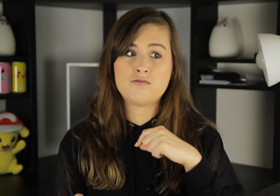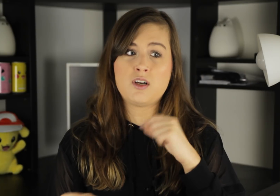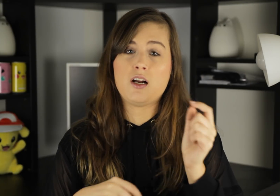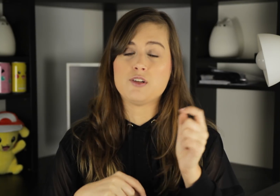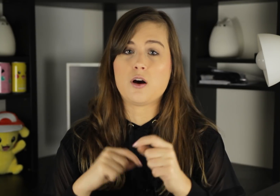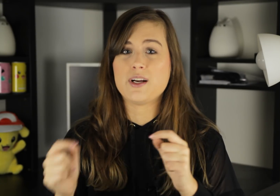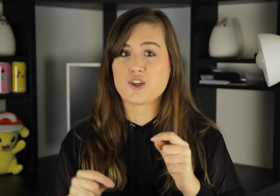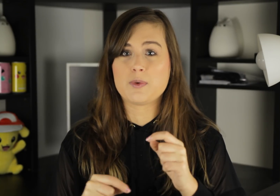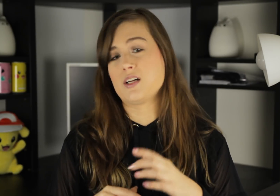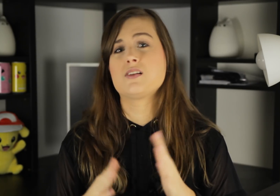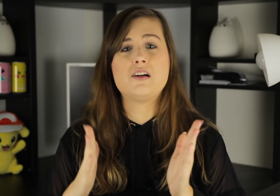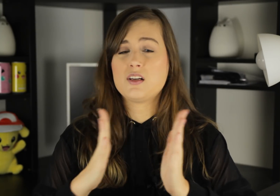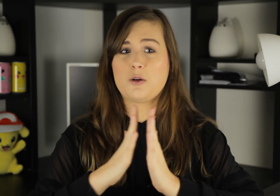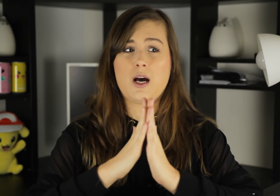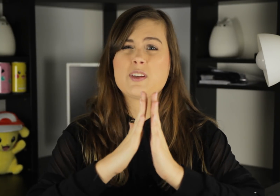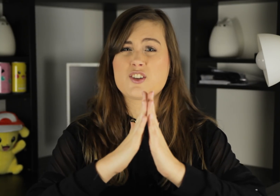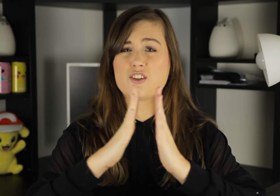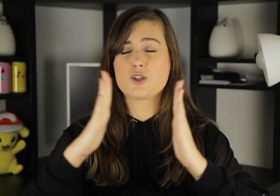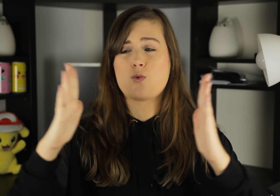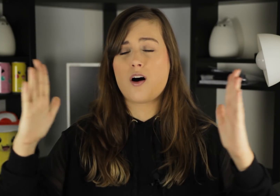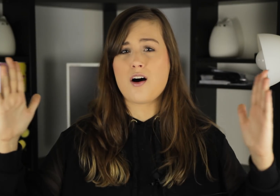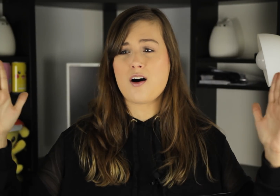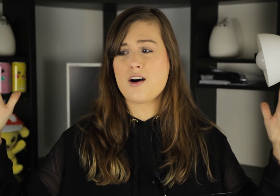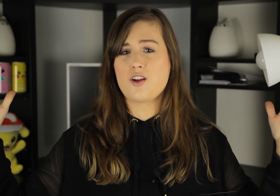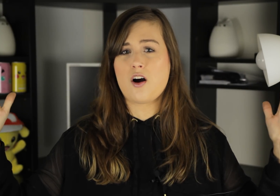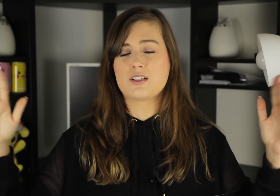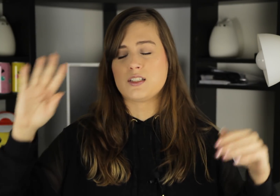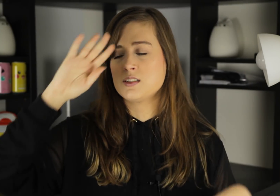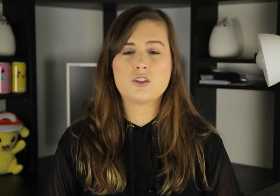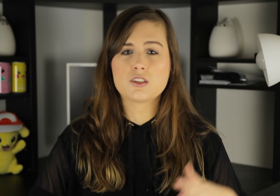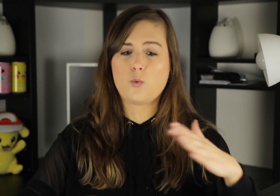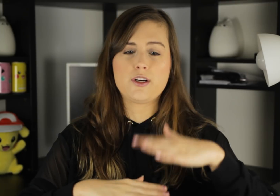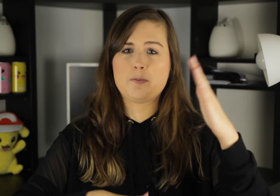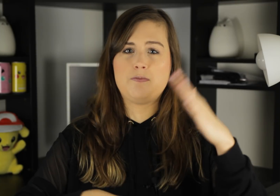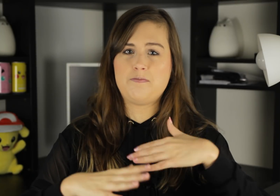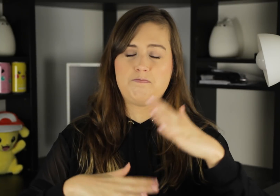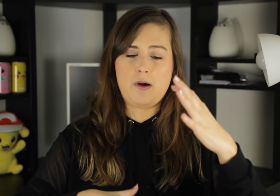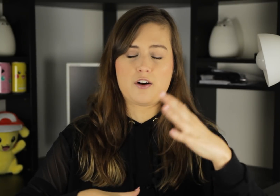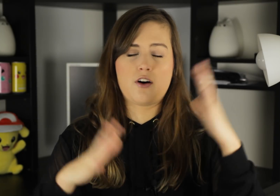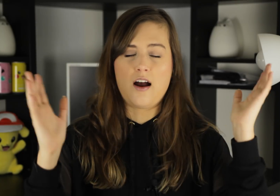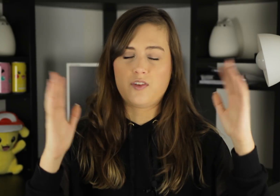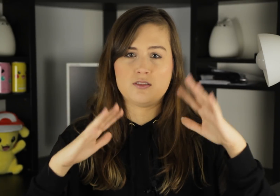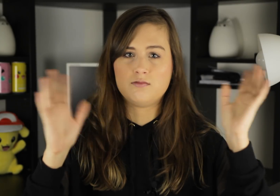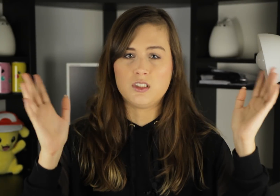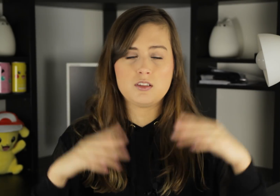and, you know, enter, because sometimes they're still just long, long sentence, or just a weird paragraph, and ugh.